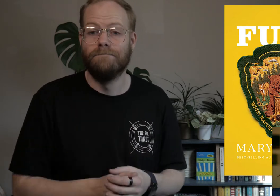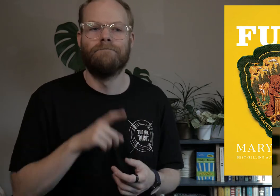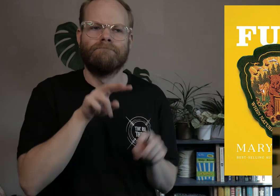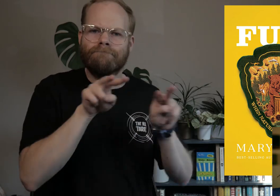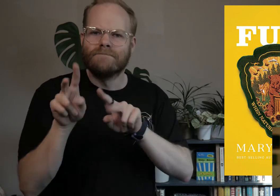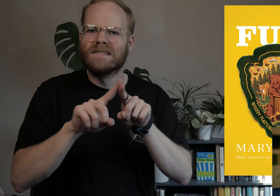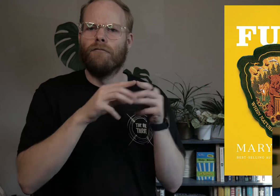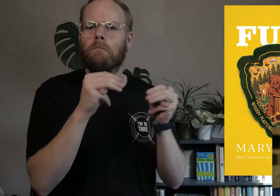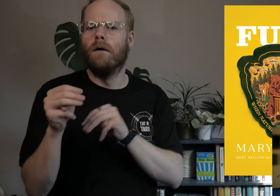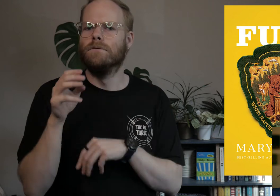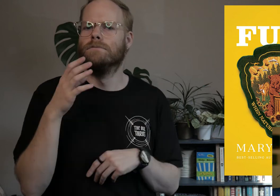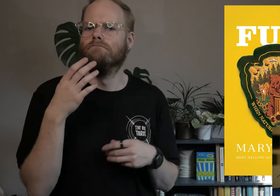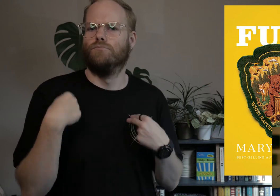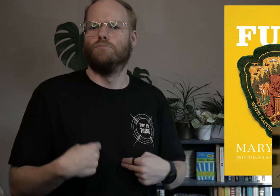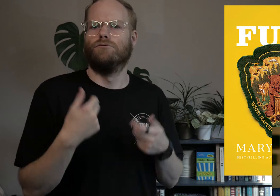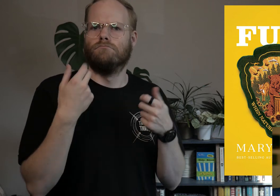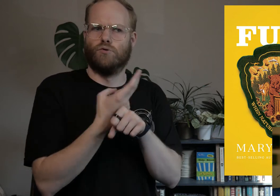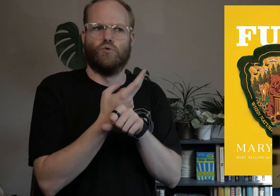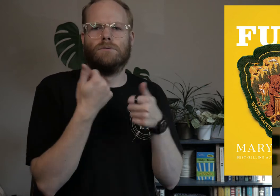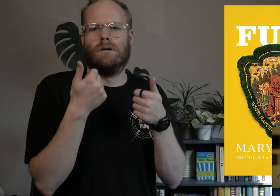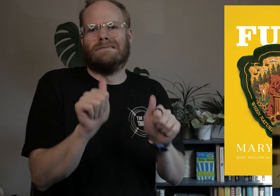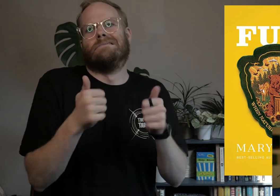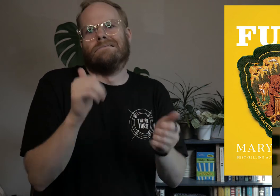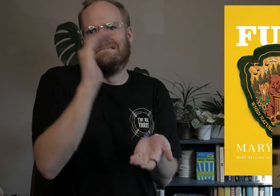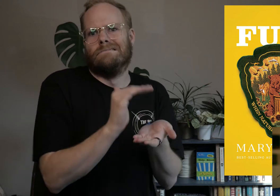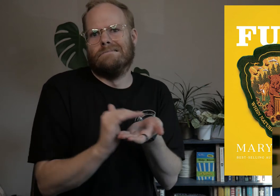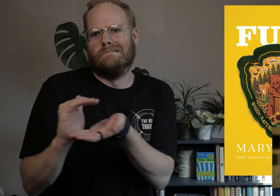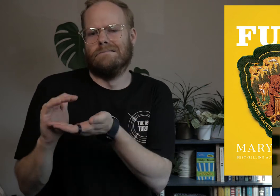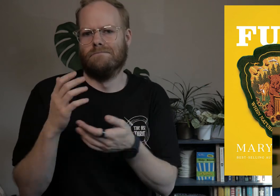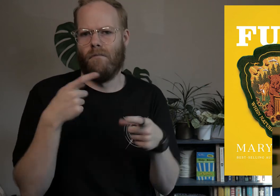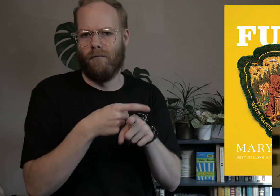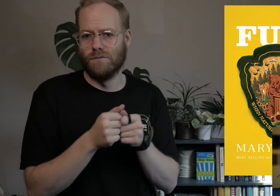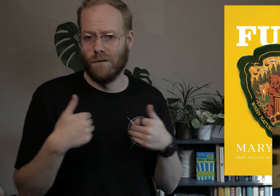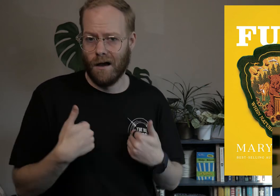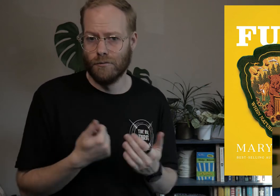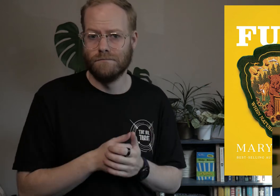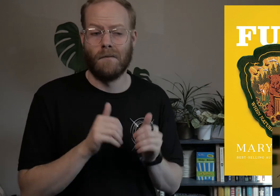She explores the different methods that humans have used to attempt to mitigate conflict with animals,